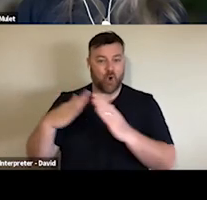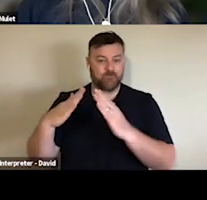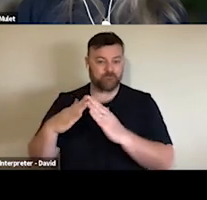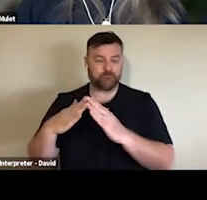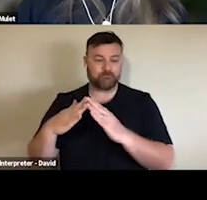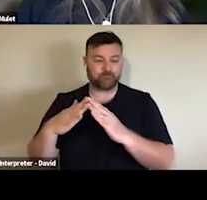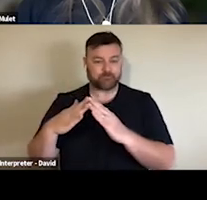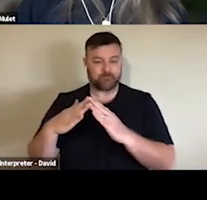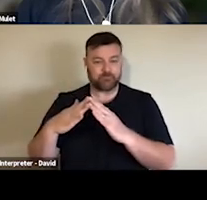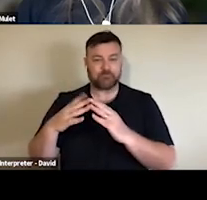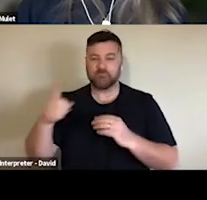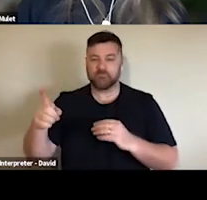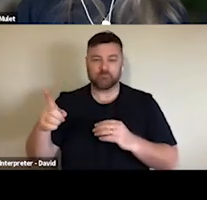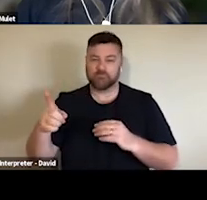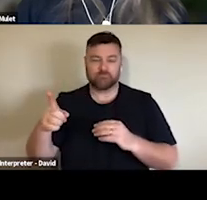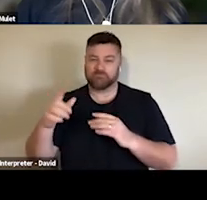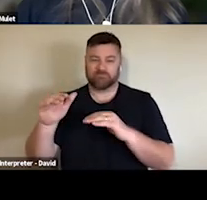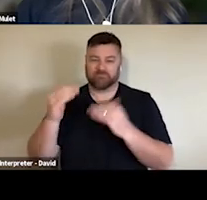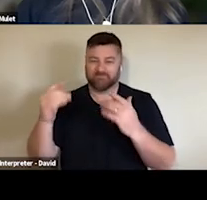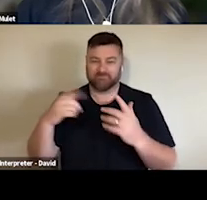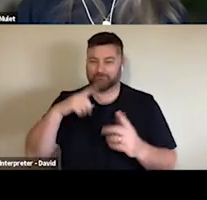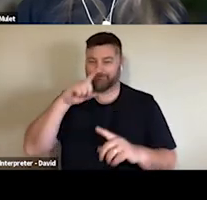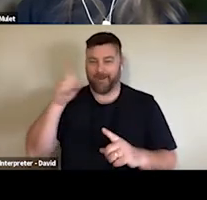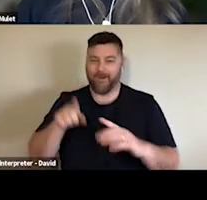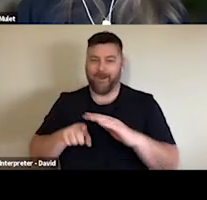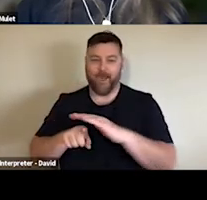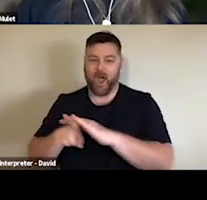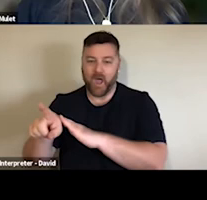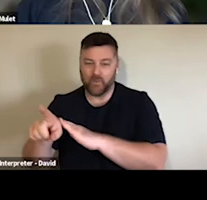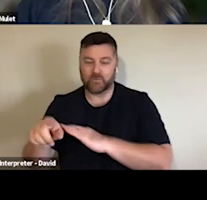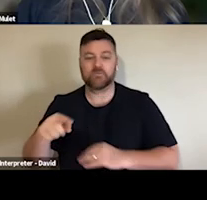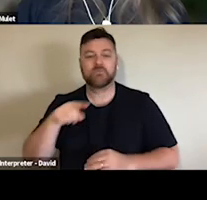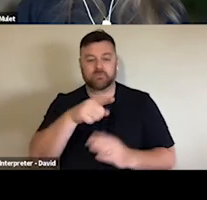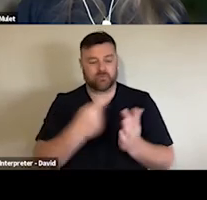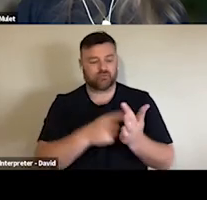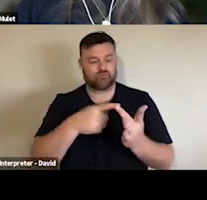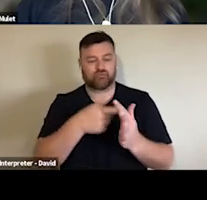Can you share a few of your insights with us now on that? Sure, Tandi.